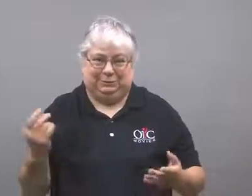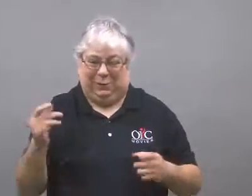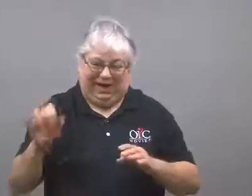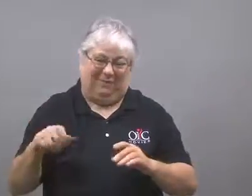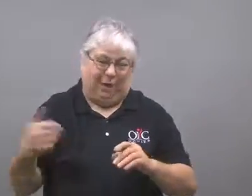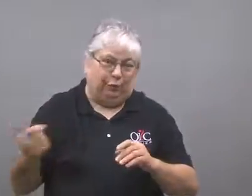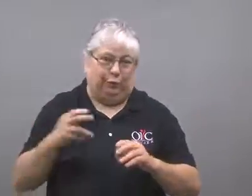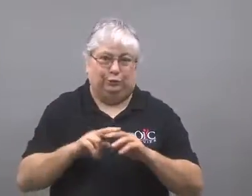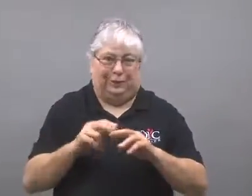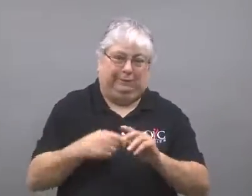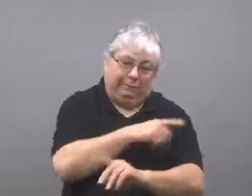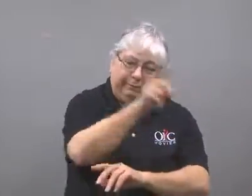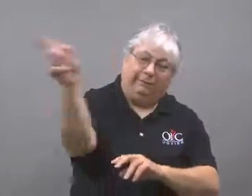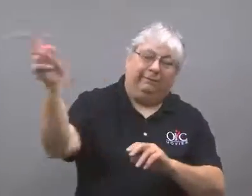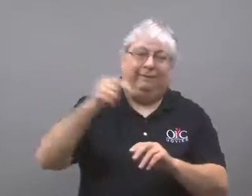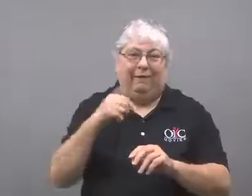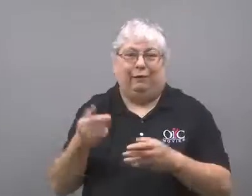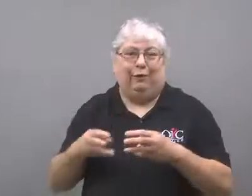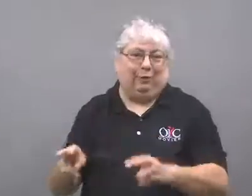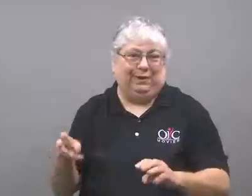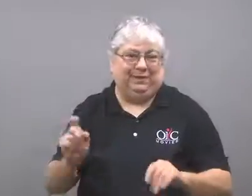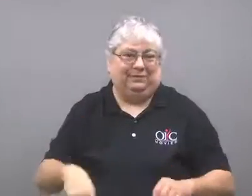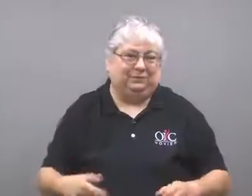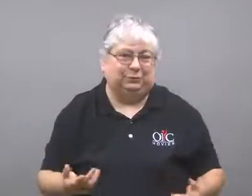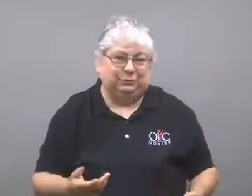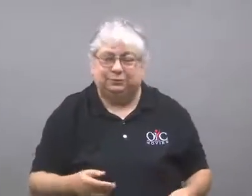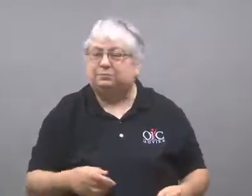Trains had to be rerouted.